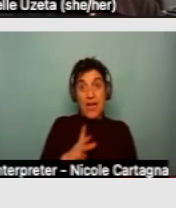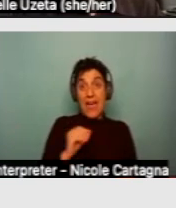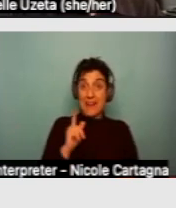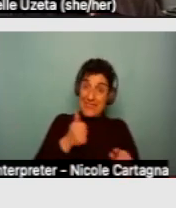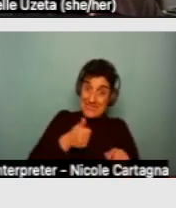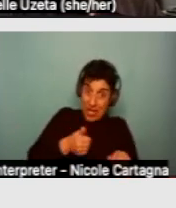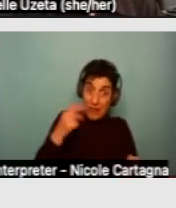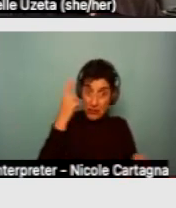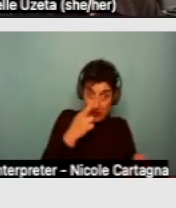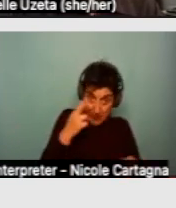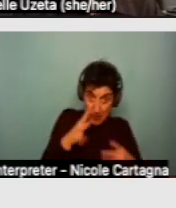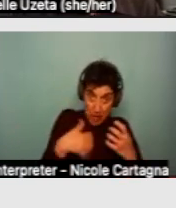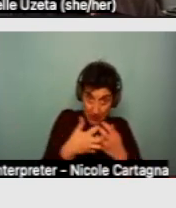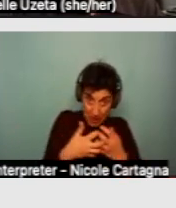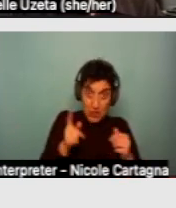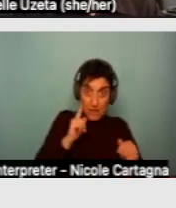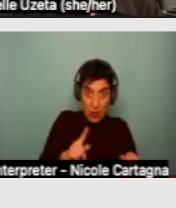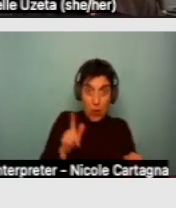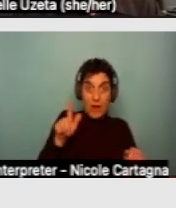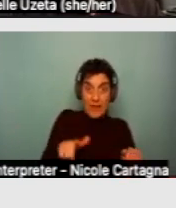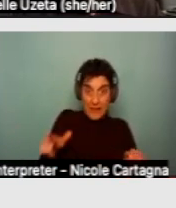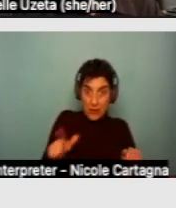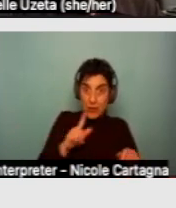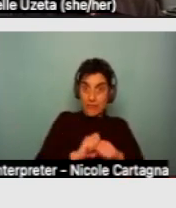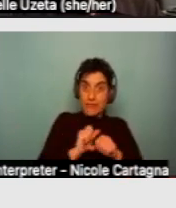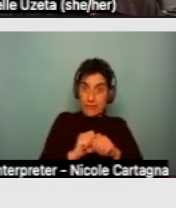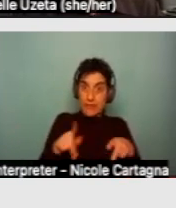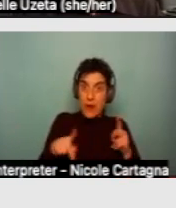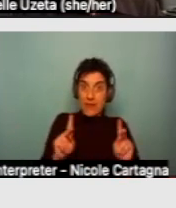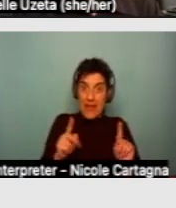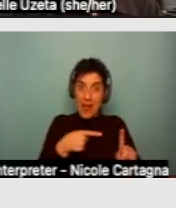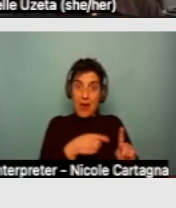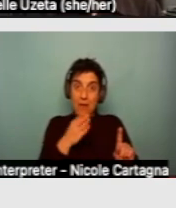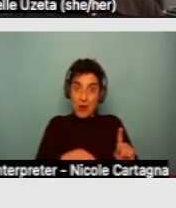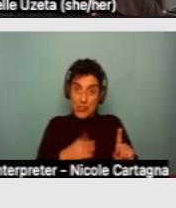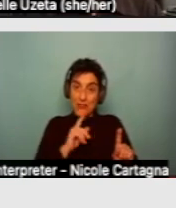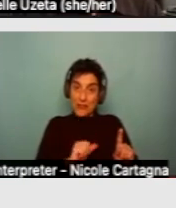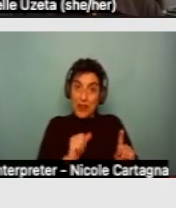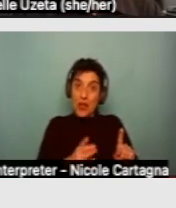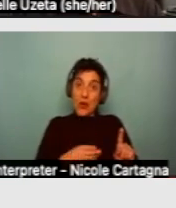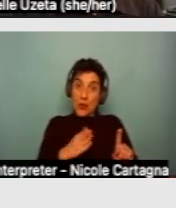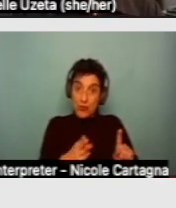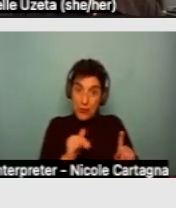for a landlord to allow a tenant to go through that process in order to access the services